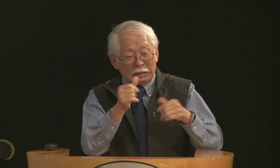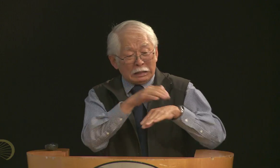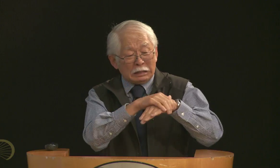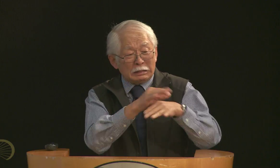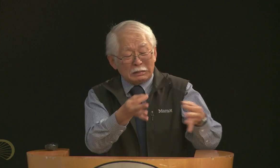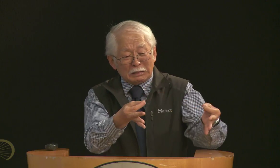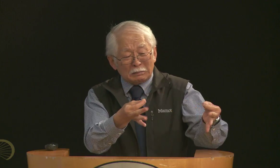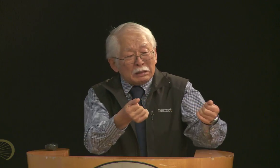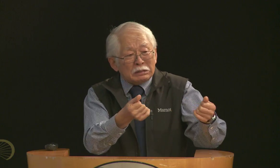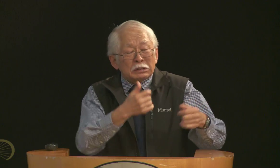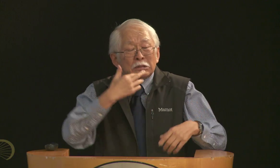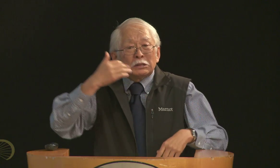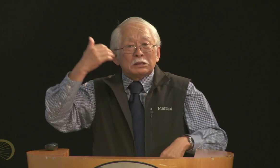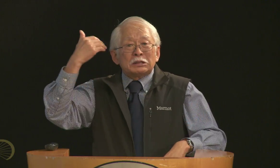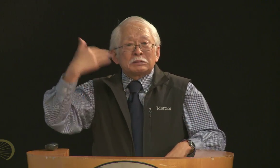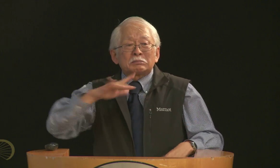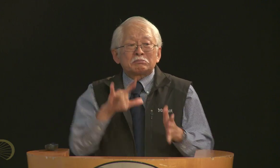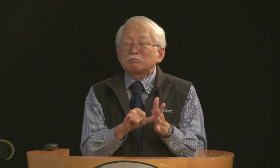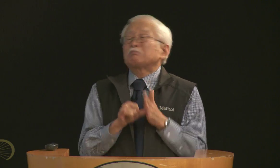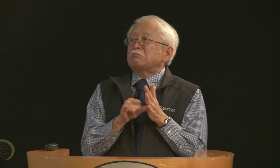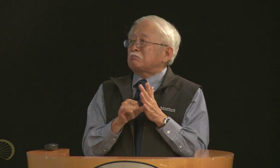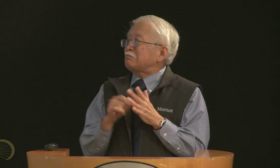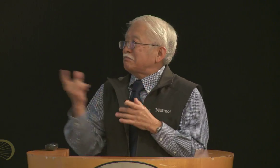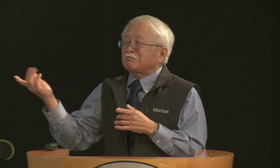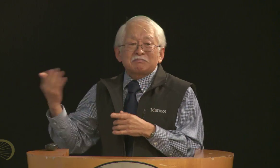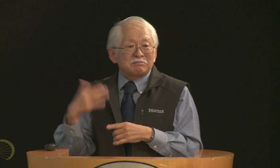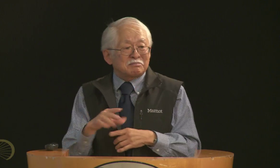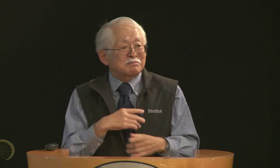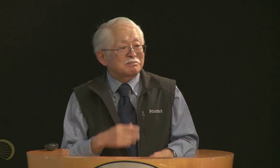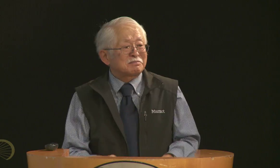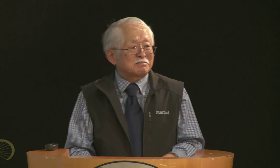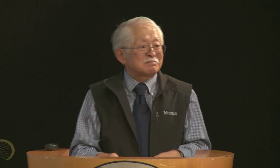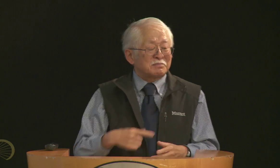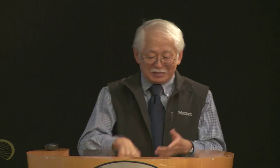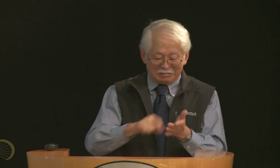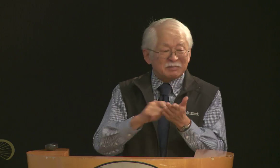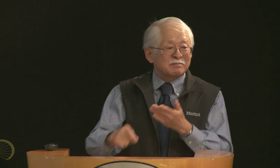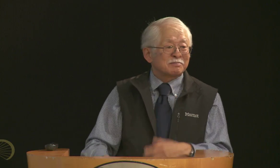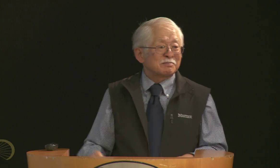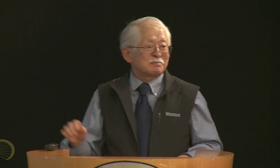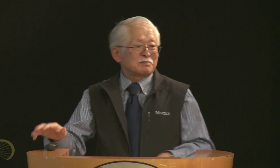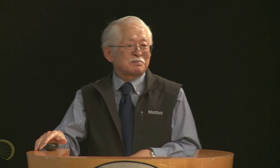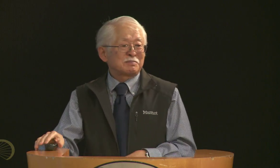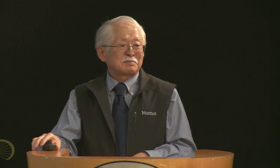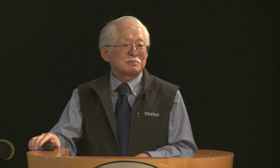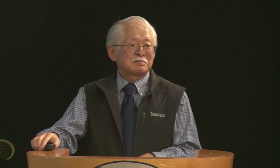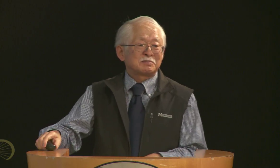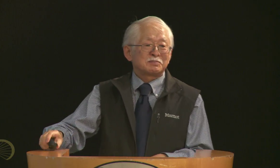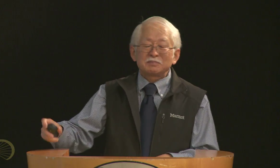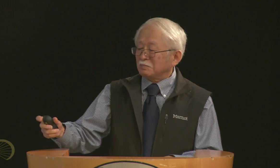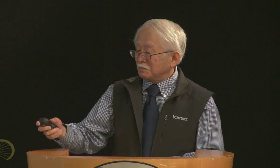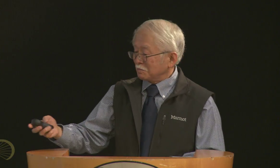I have to say she was gifted. she was quite a proficient writer. despite being deaf and blind, she being